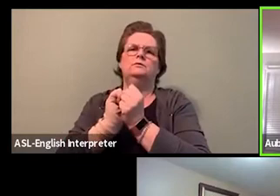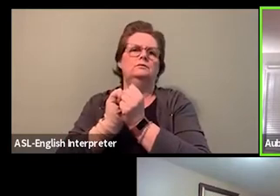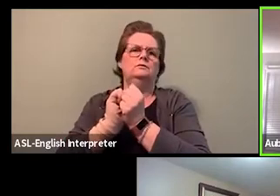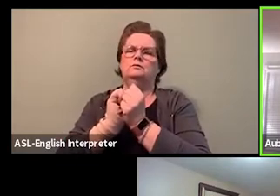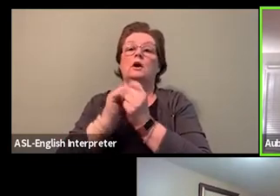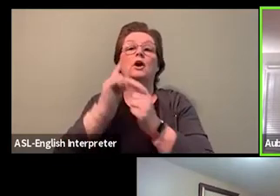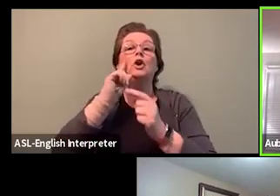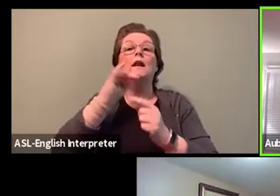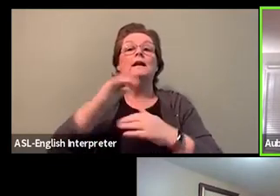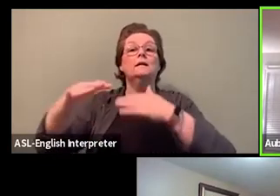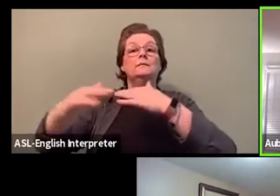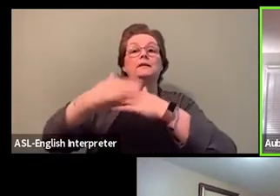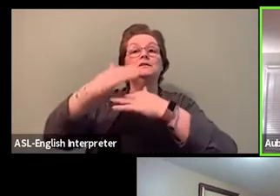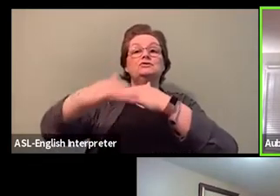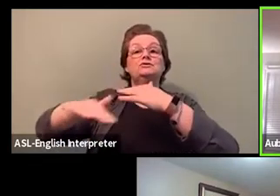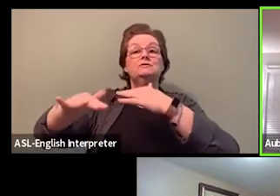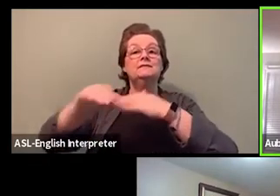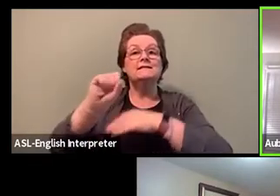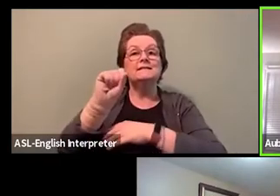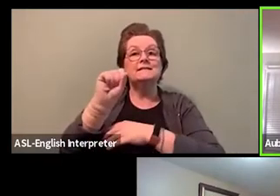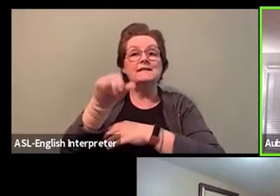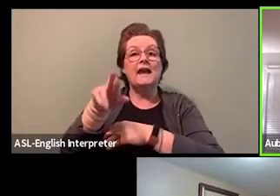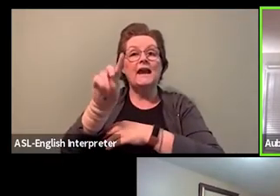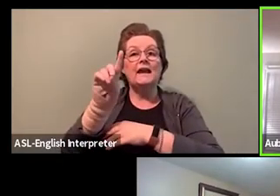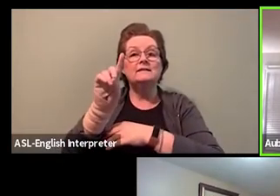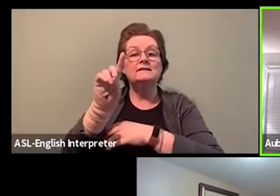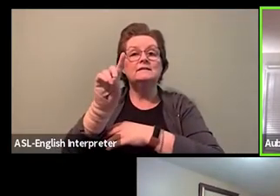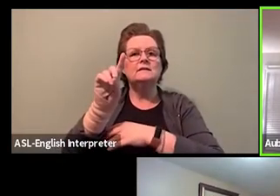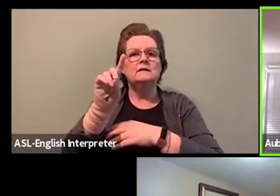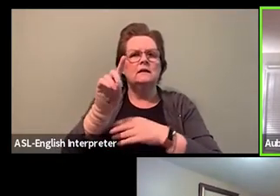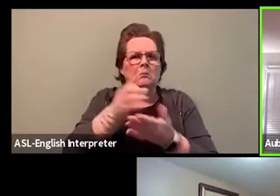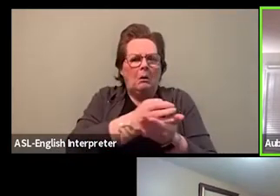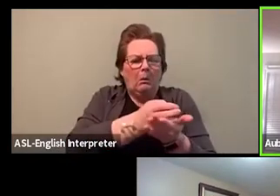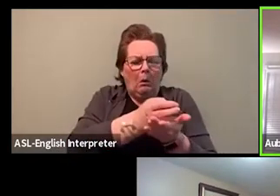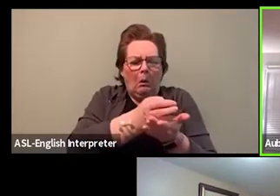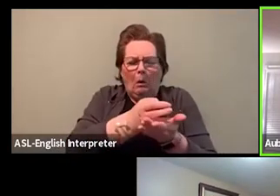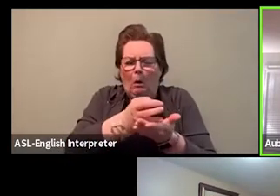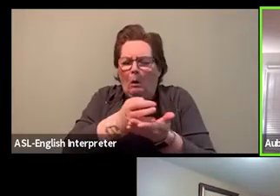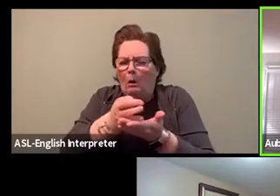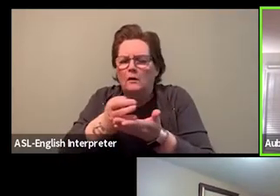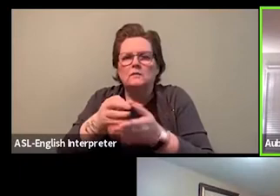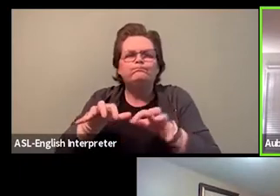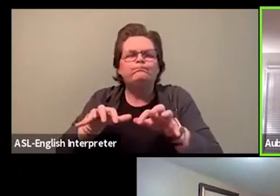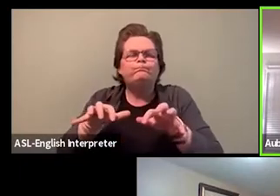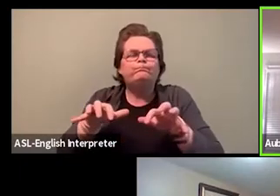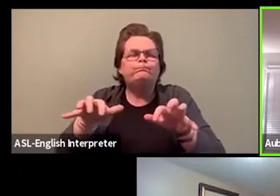And so we have an equity committee, we have an equity chair, we have an amazing vice-president